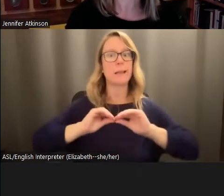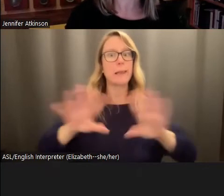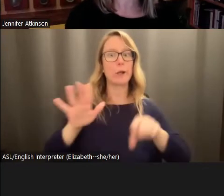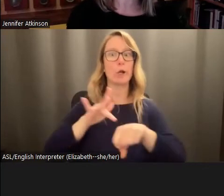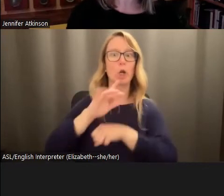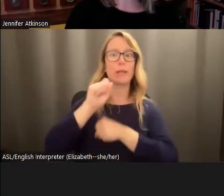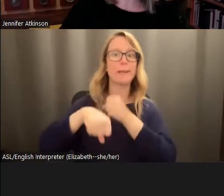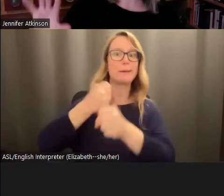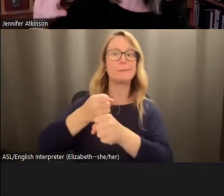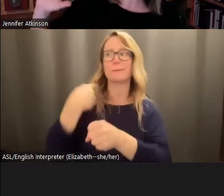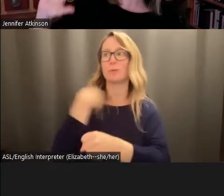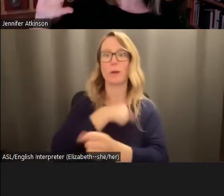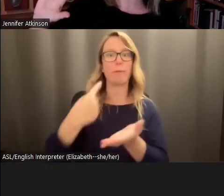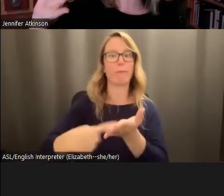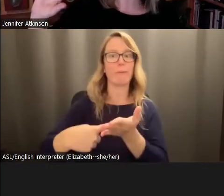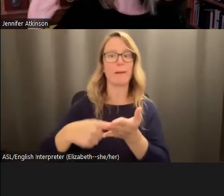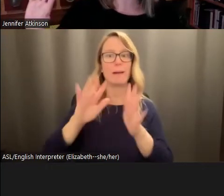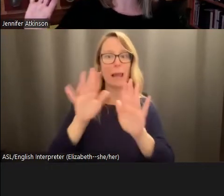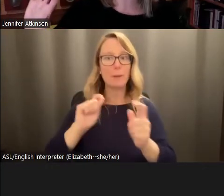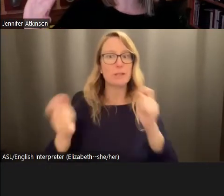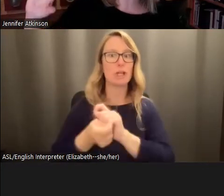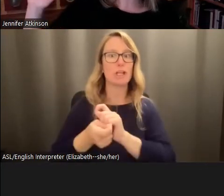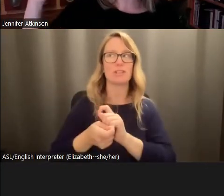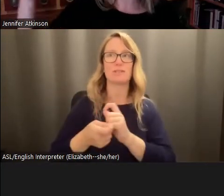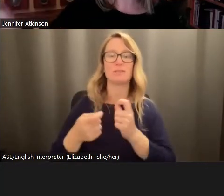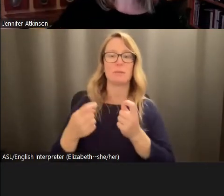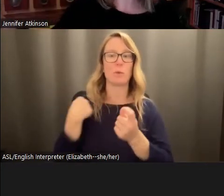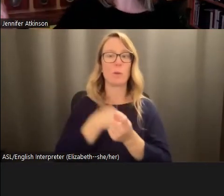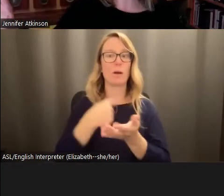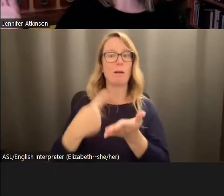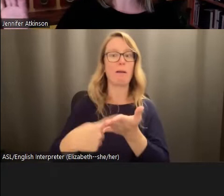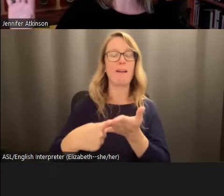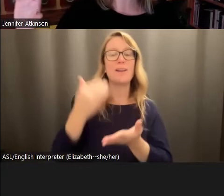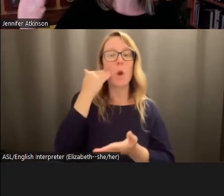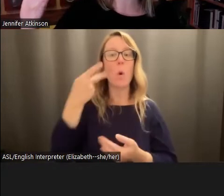talking about climate change, climate change, we were talking about it as the polar bear being the face of climate change